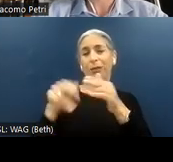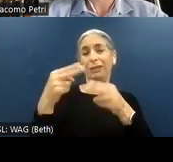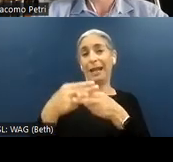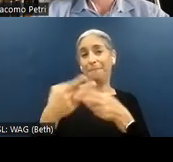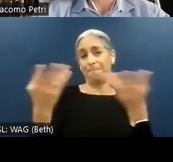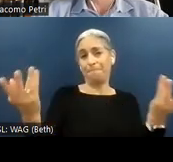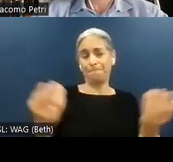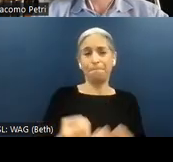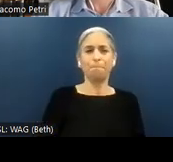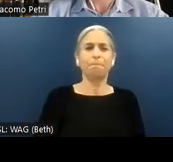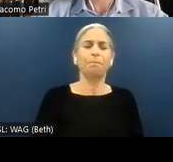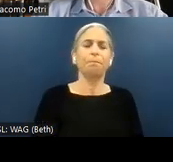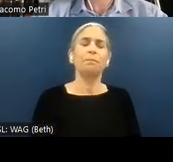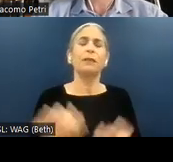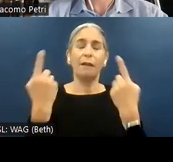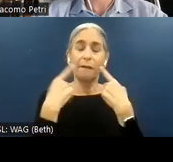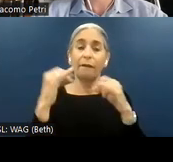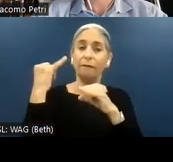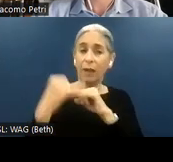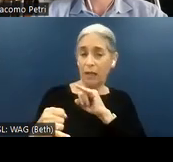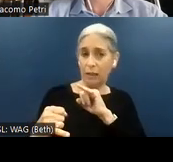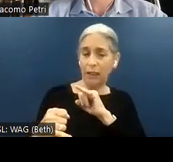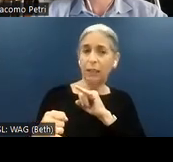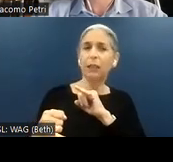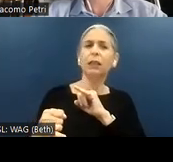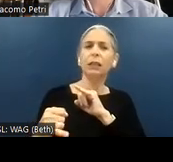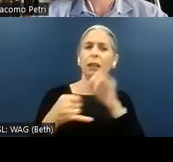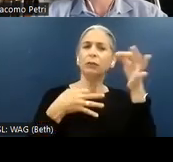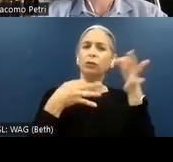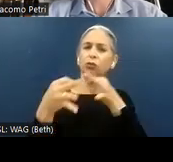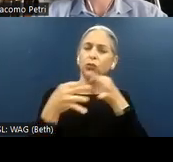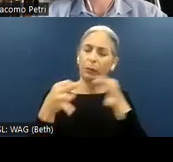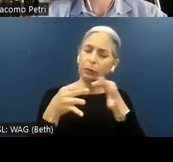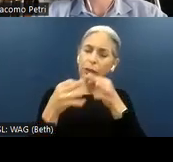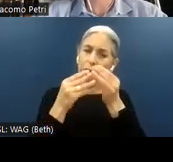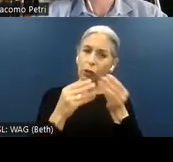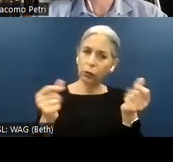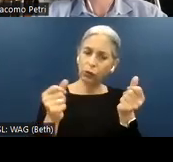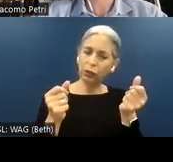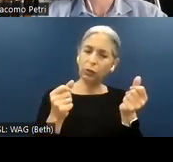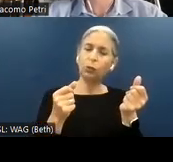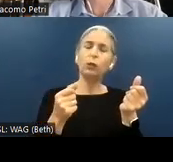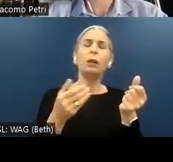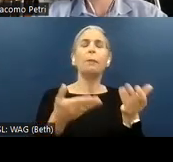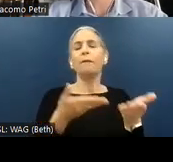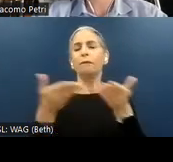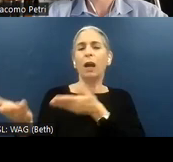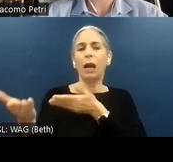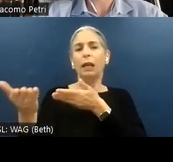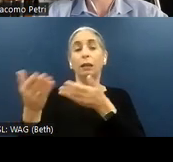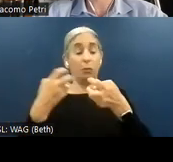Finally, the issue detail section provides a precise description of the issue, including